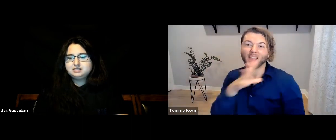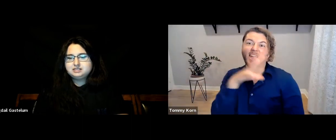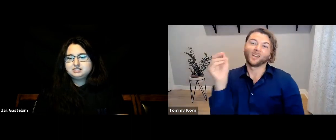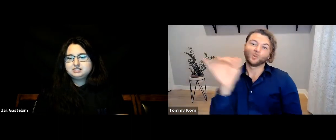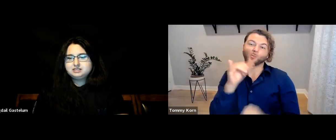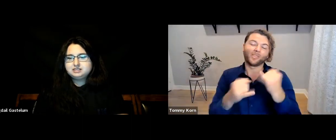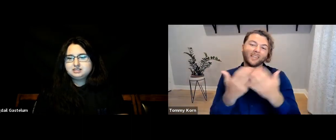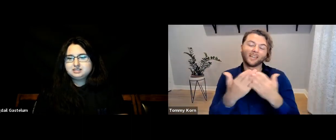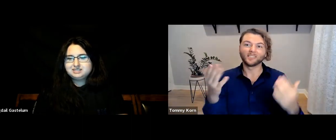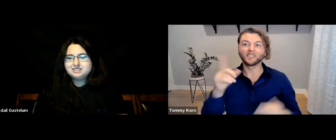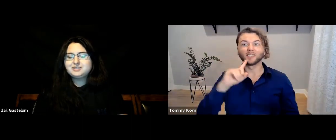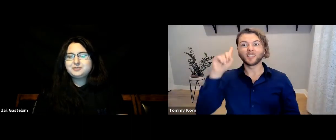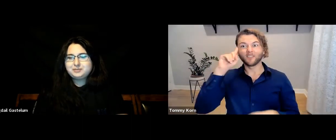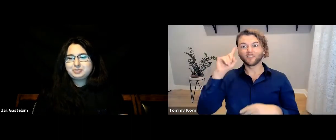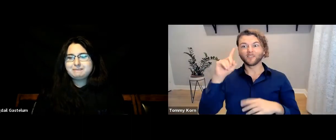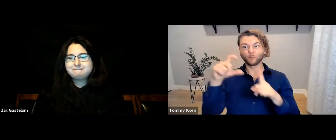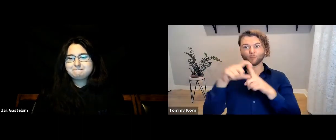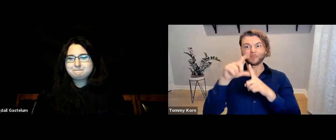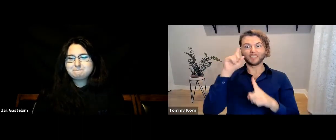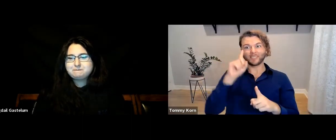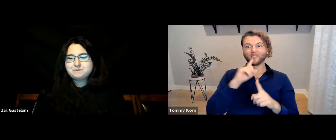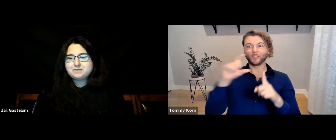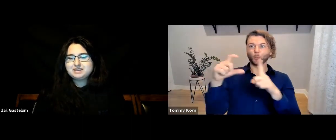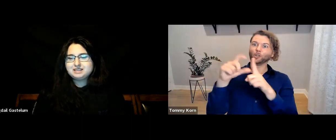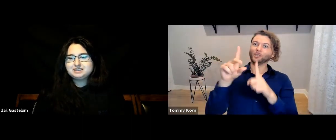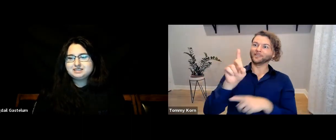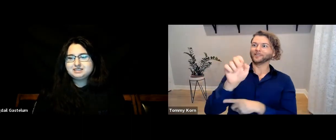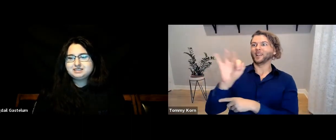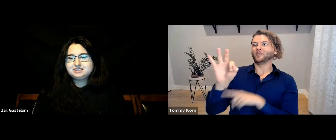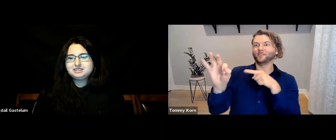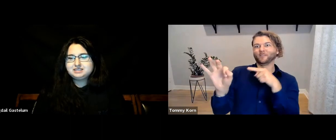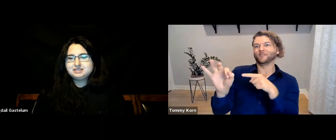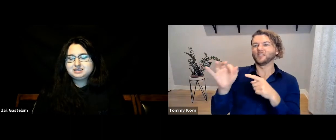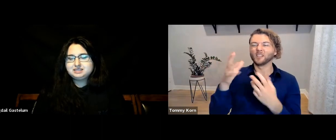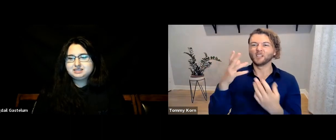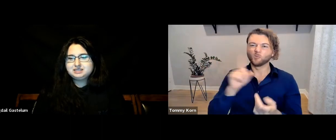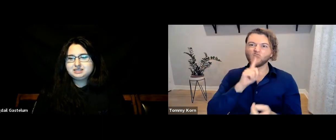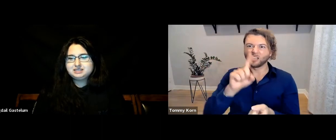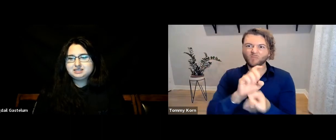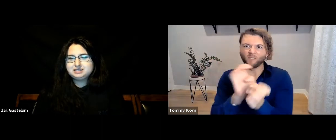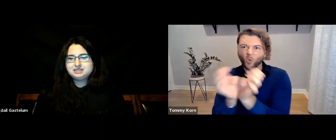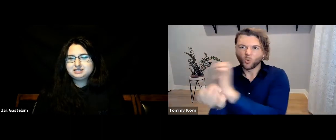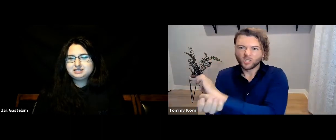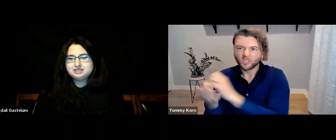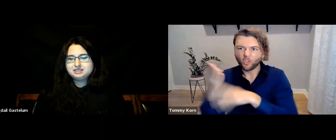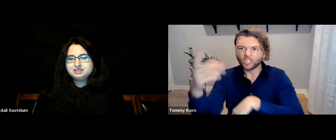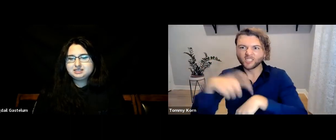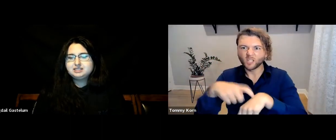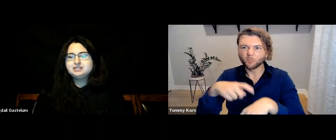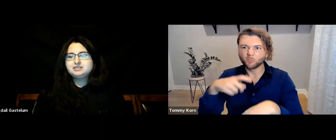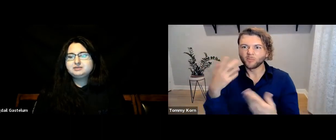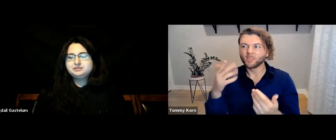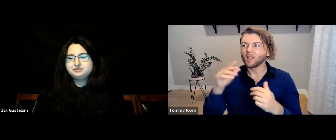Even the meaning of the word “Deaf” has evolved over time.